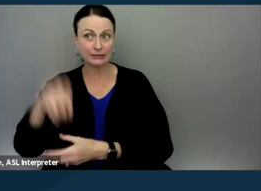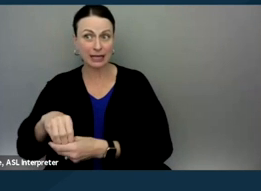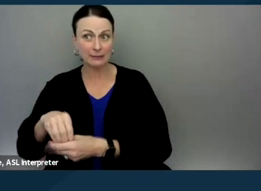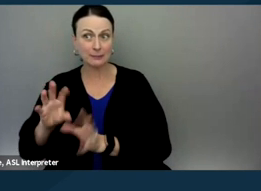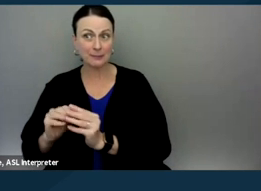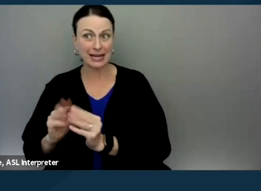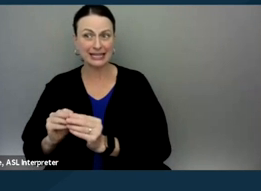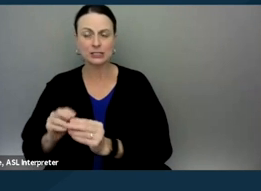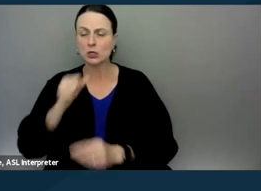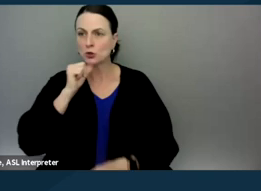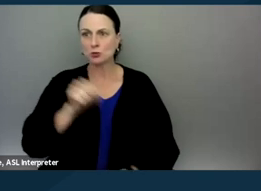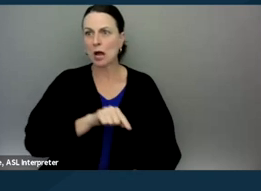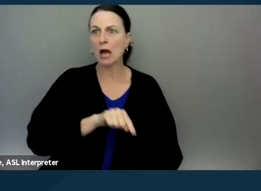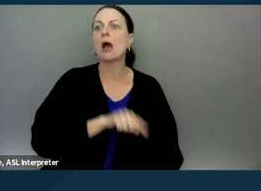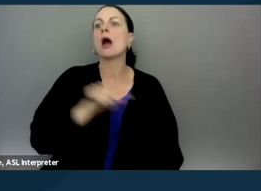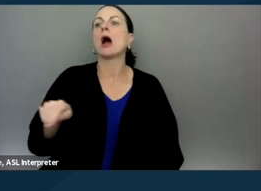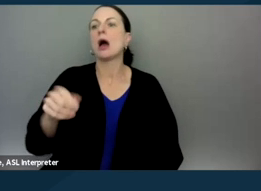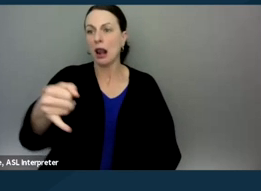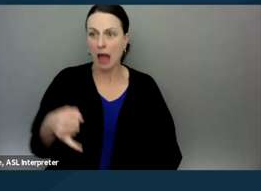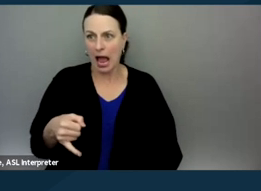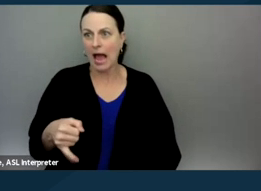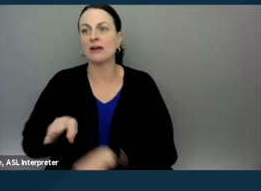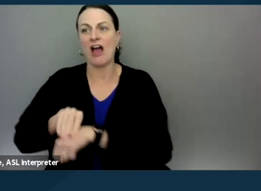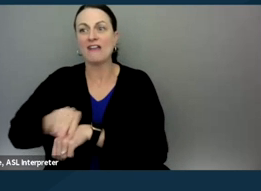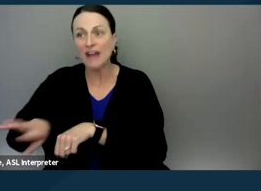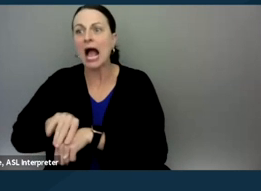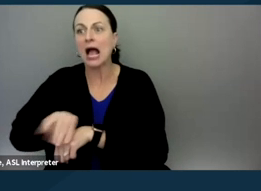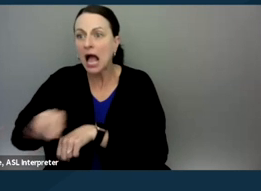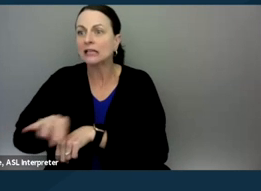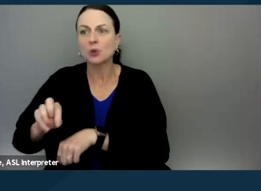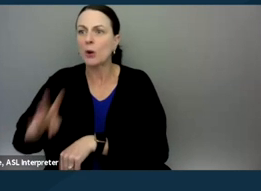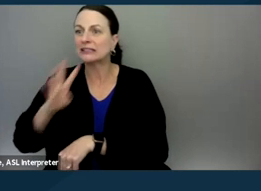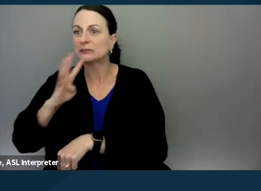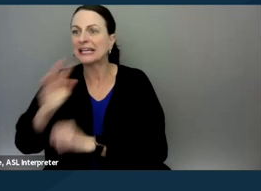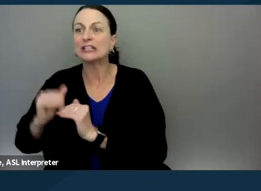don't cross that line into providing advice or speaking too much for them.